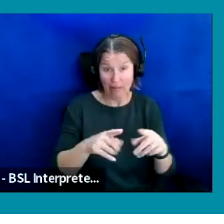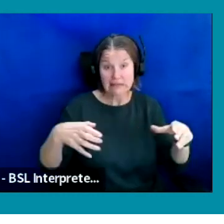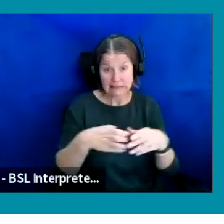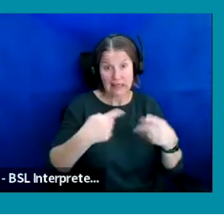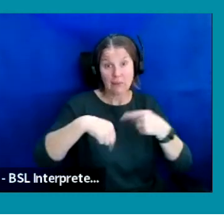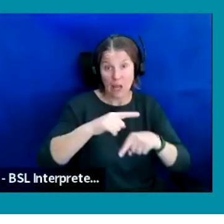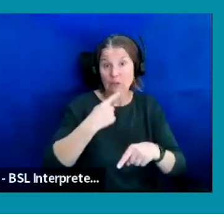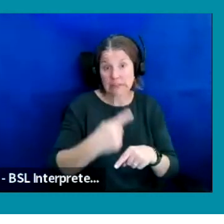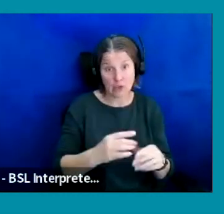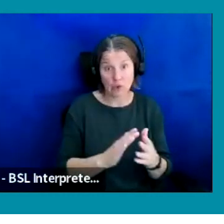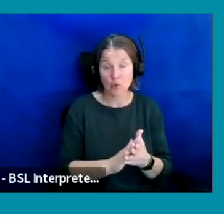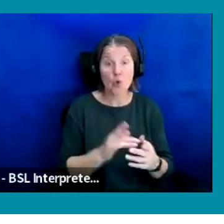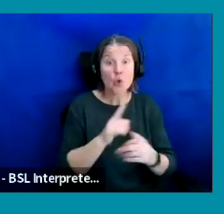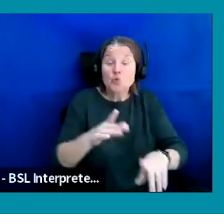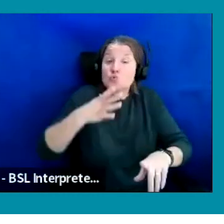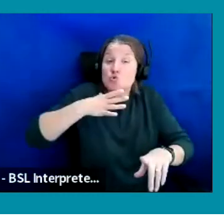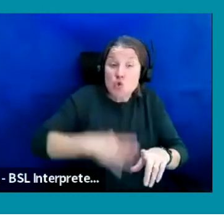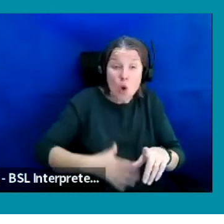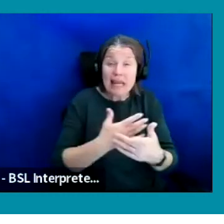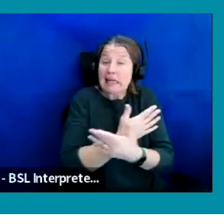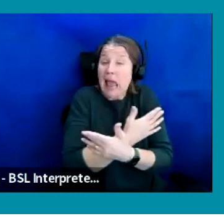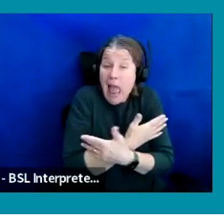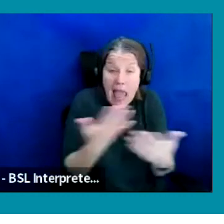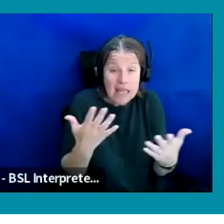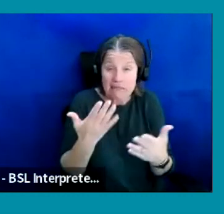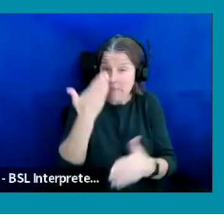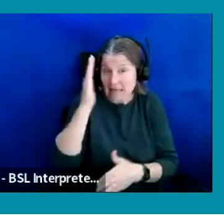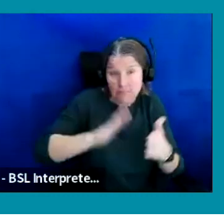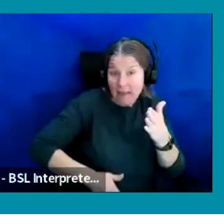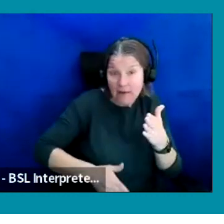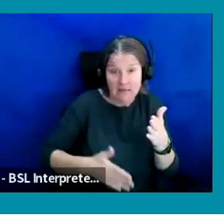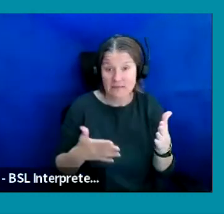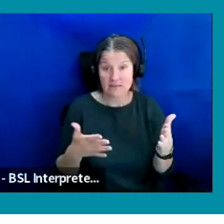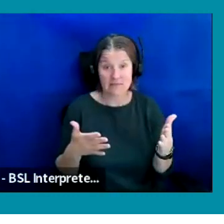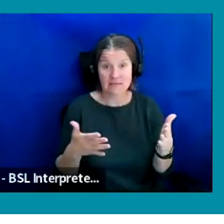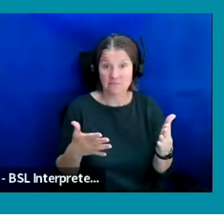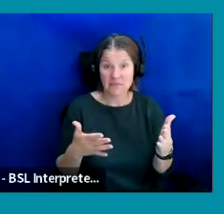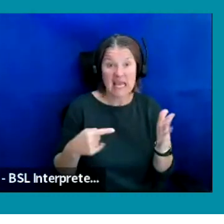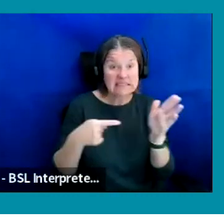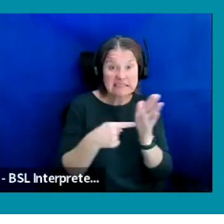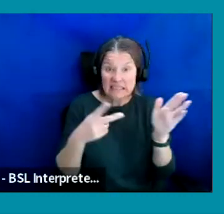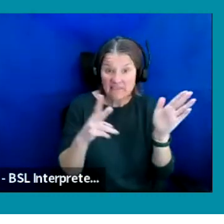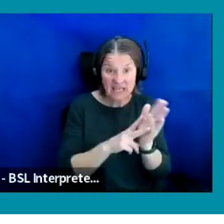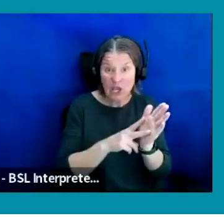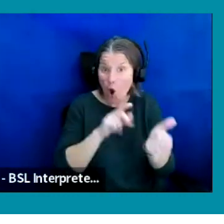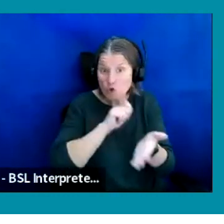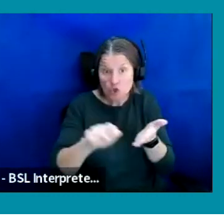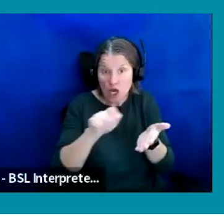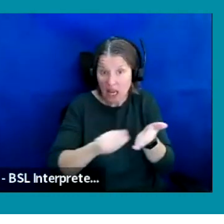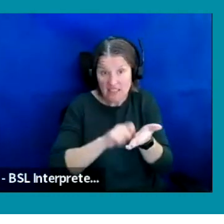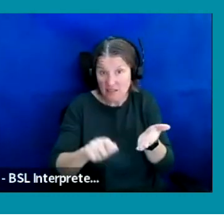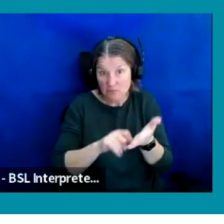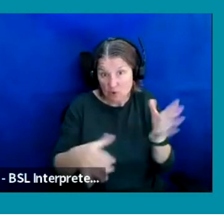not need any experience in TV or journalism to join Lifted Entertainment and ITV because